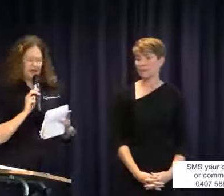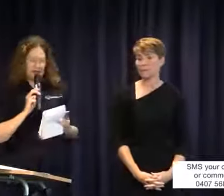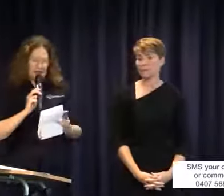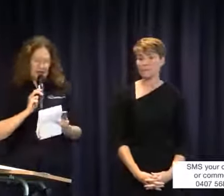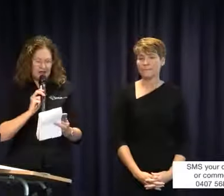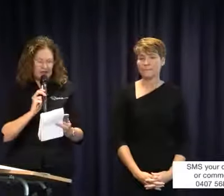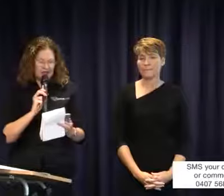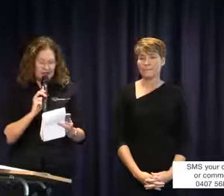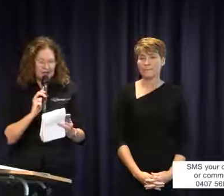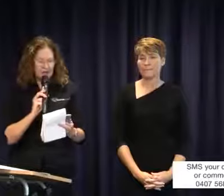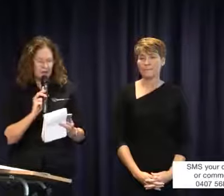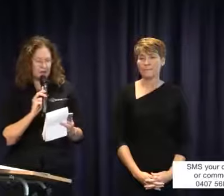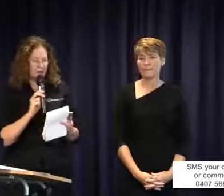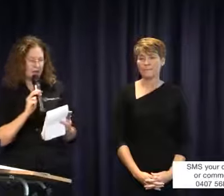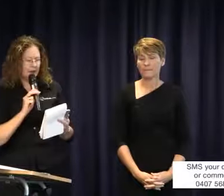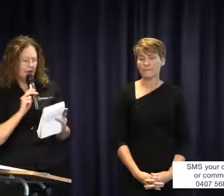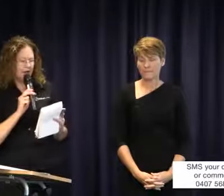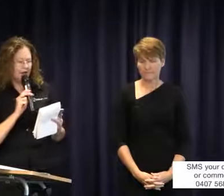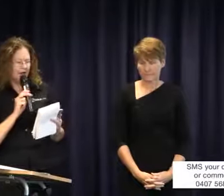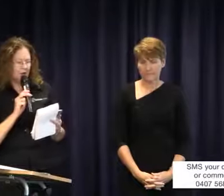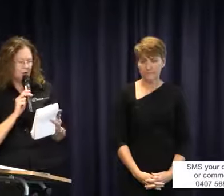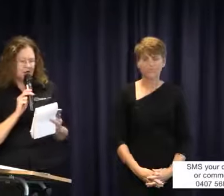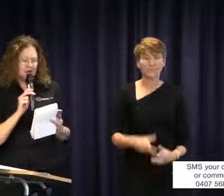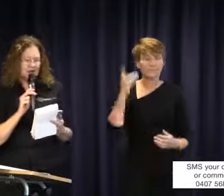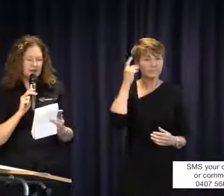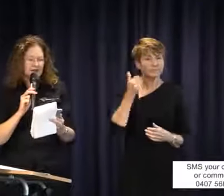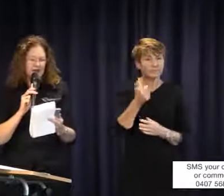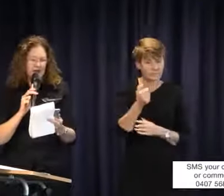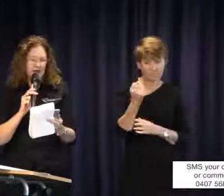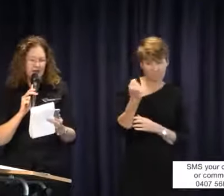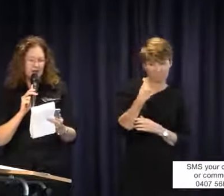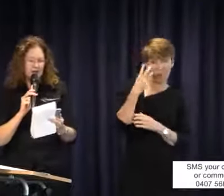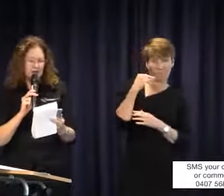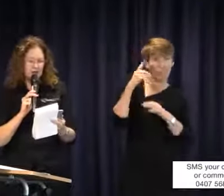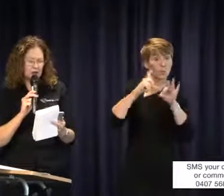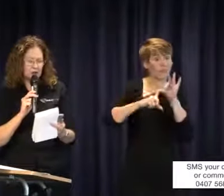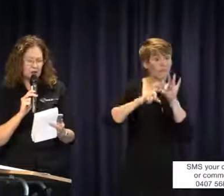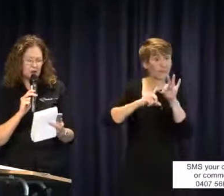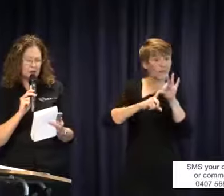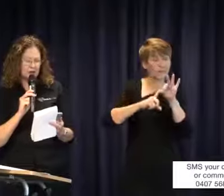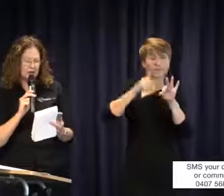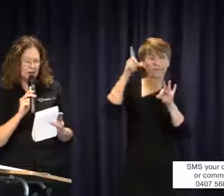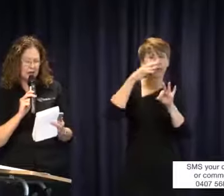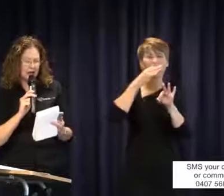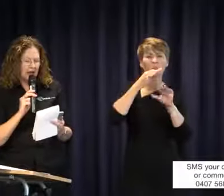Another SMS that has come through, again from Queensland: in regards to interpreter wages